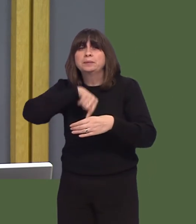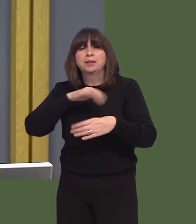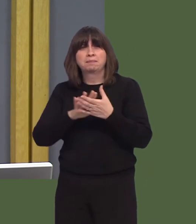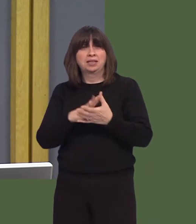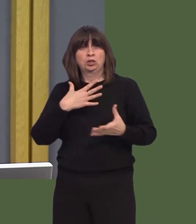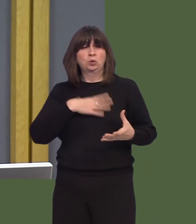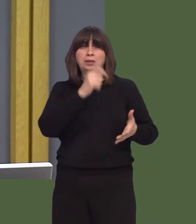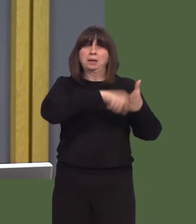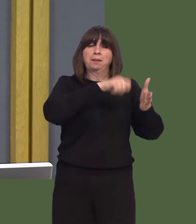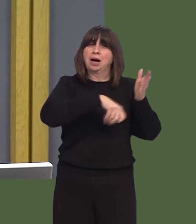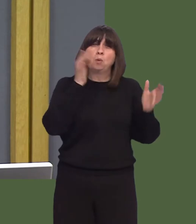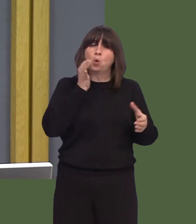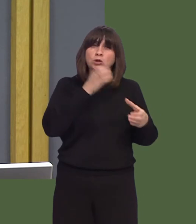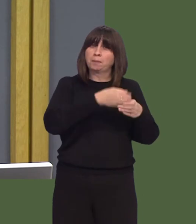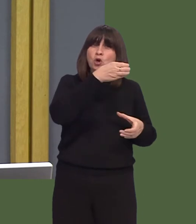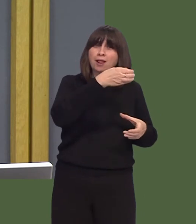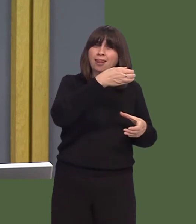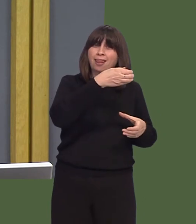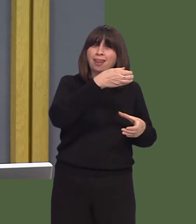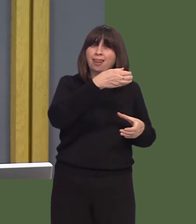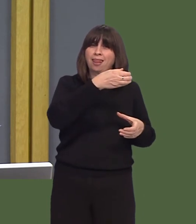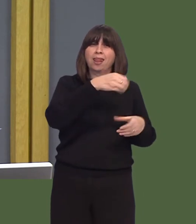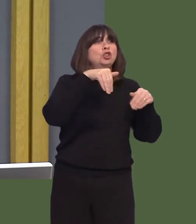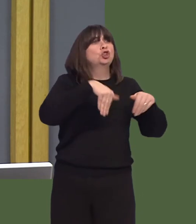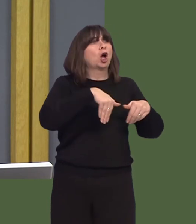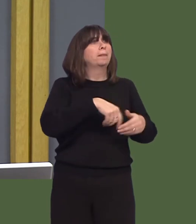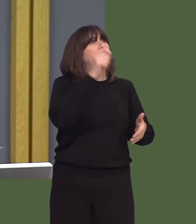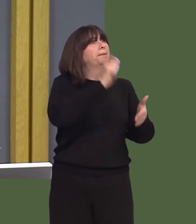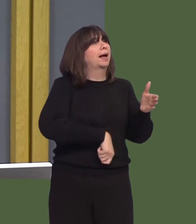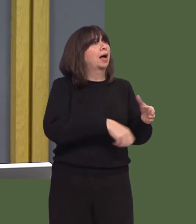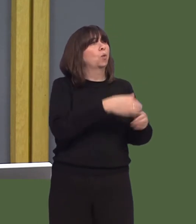the plastic bottles of water that many people carry around.